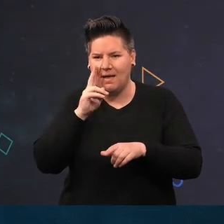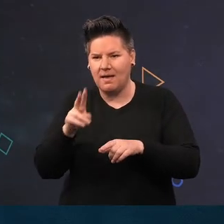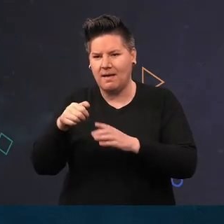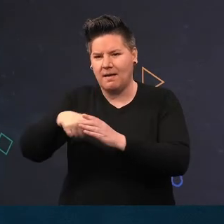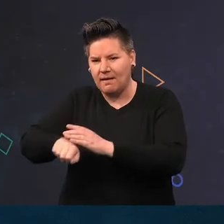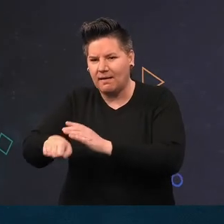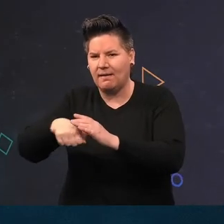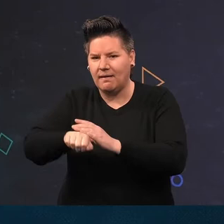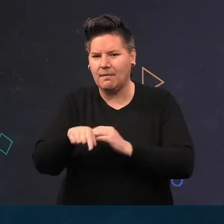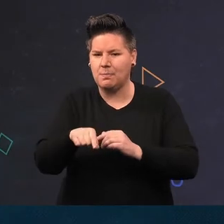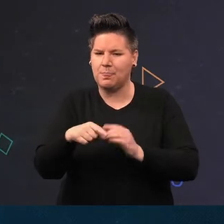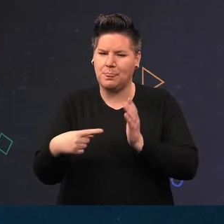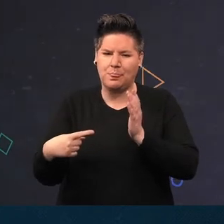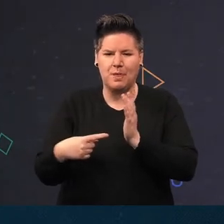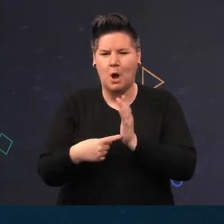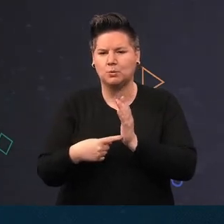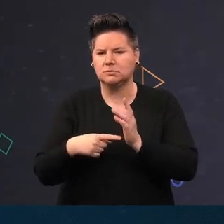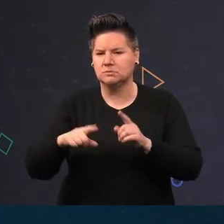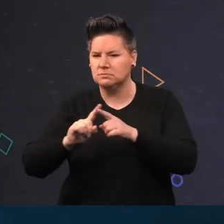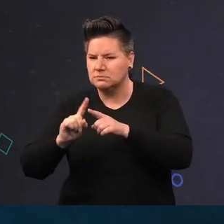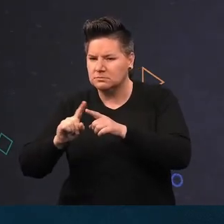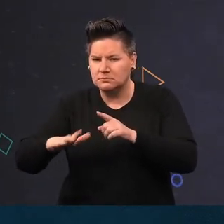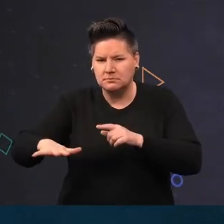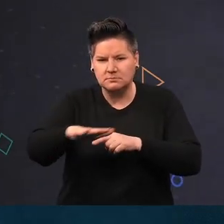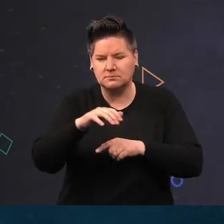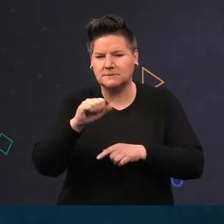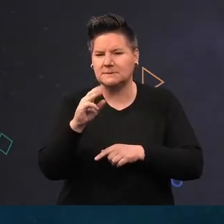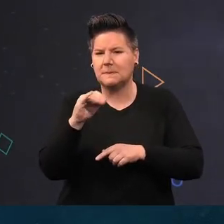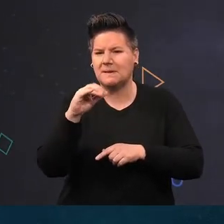literally thousands of individuals, and tens if not hundreds of species